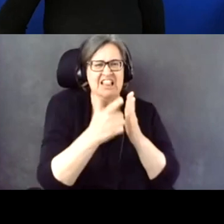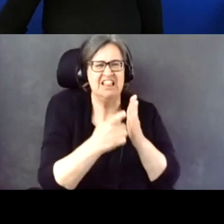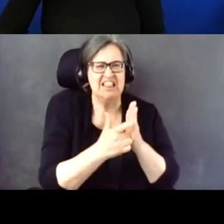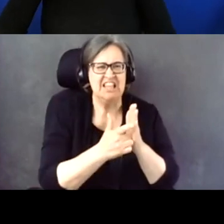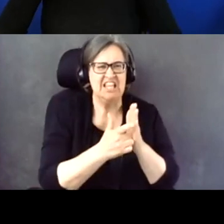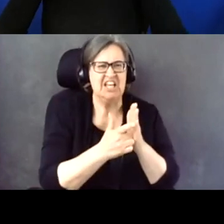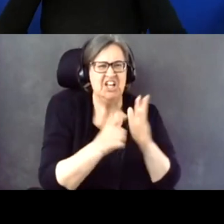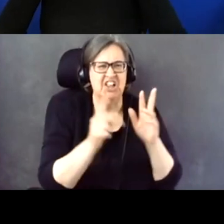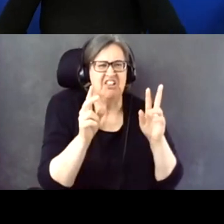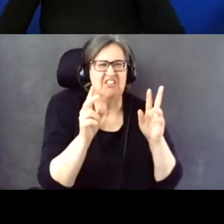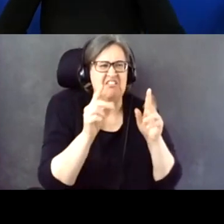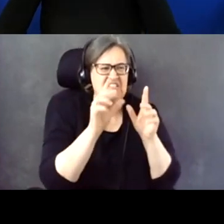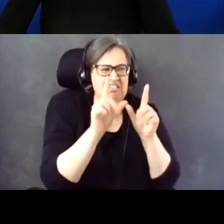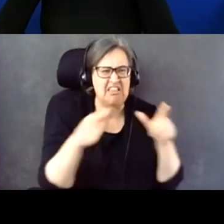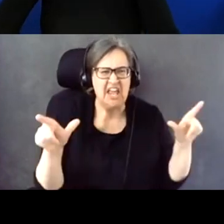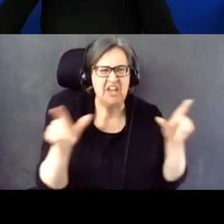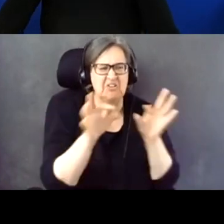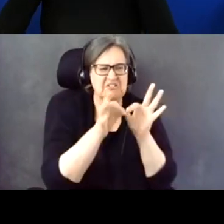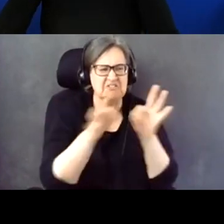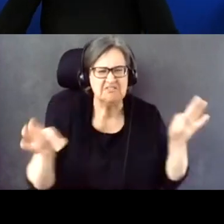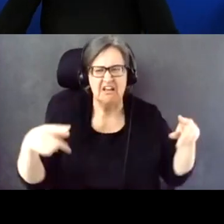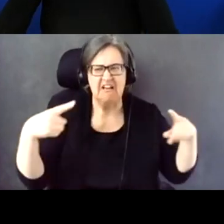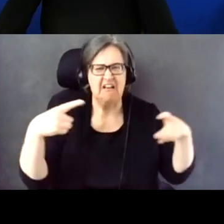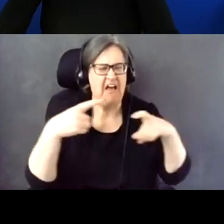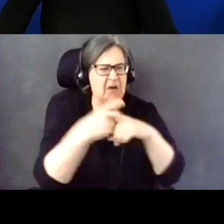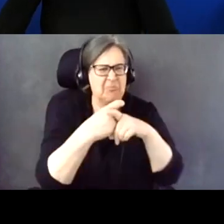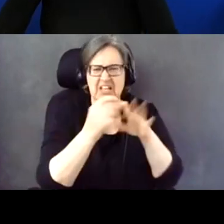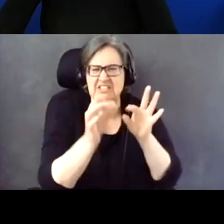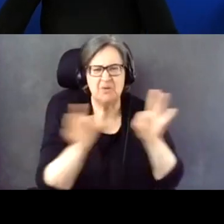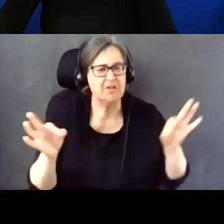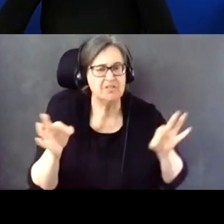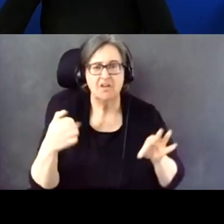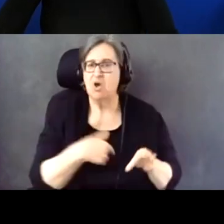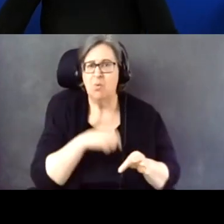language that most of us don't encounter in our every day lies.